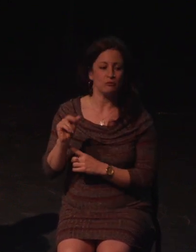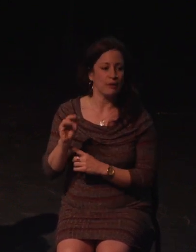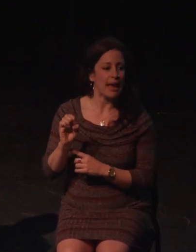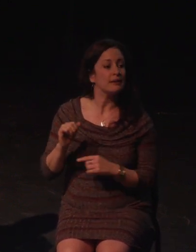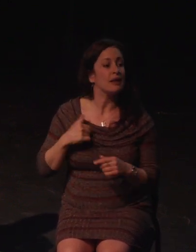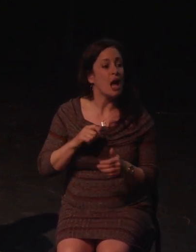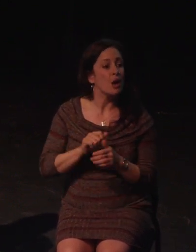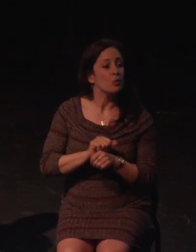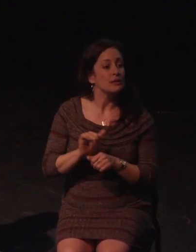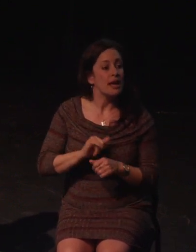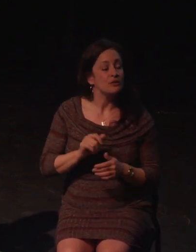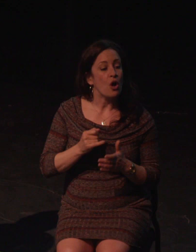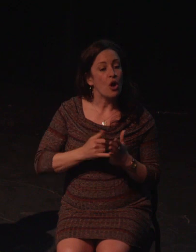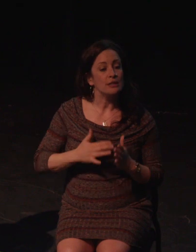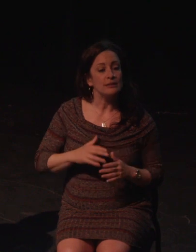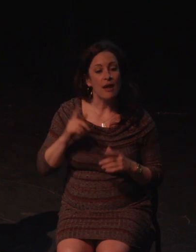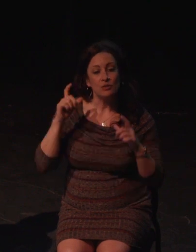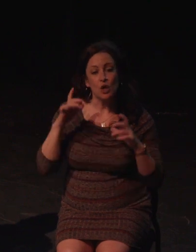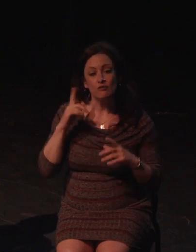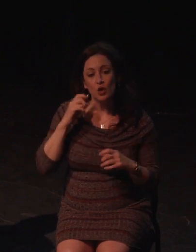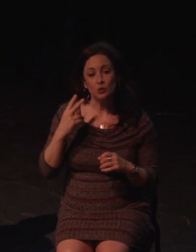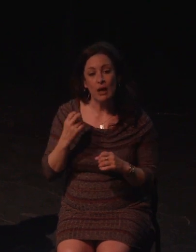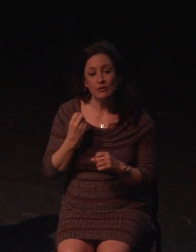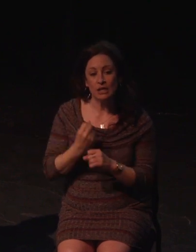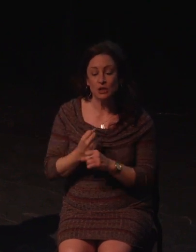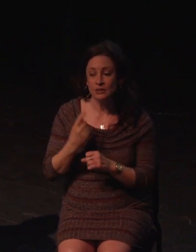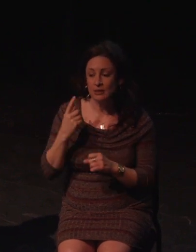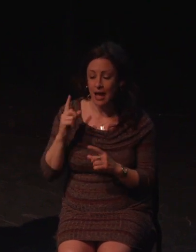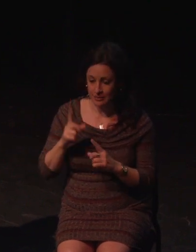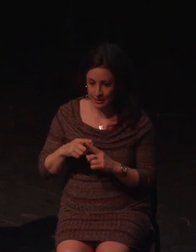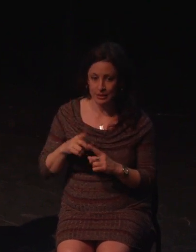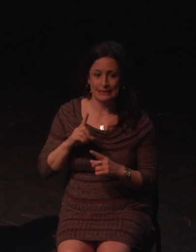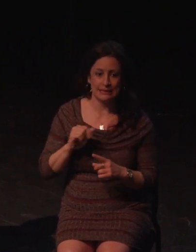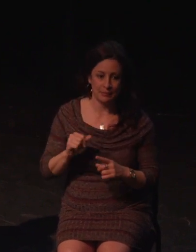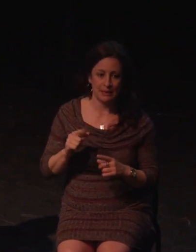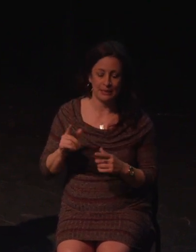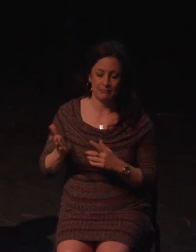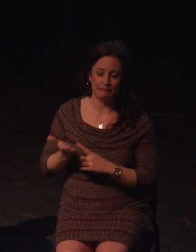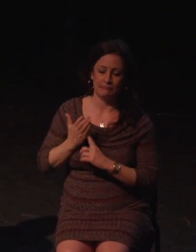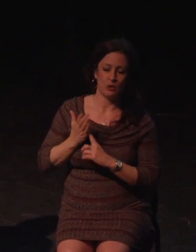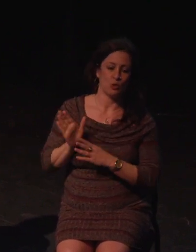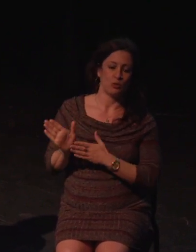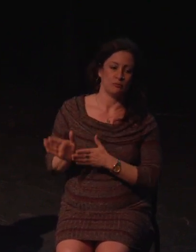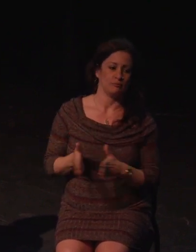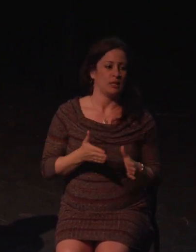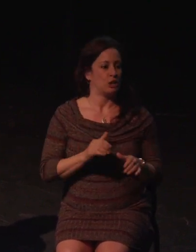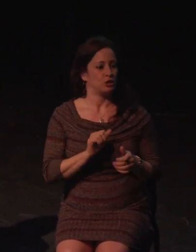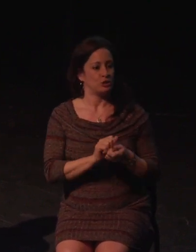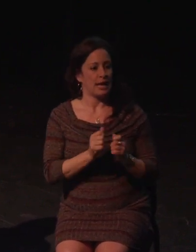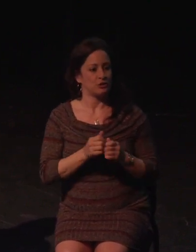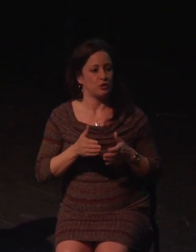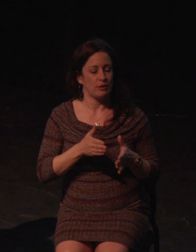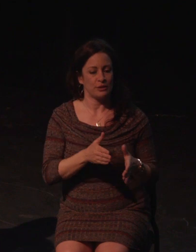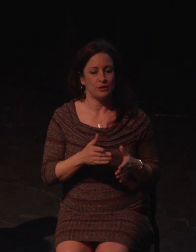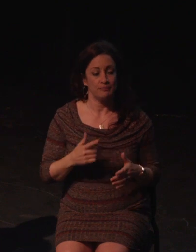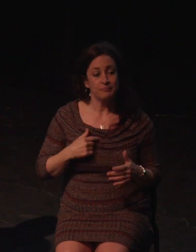I'm here to not only openly tell you how much I adore you, how much I appreciate you, how much you have saved my life,